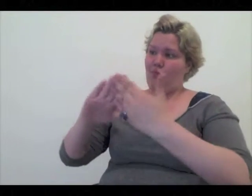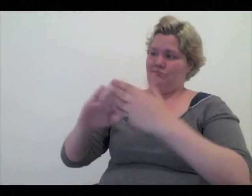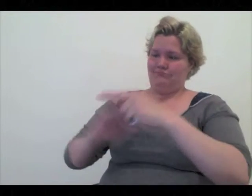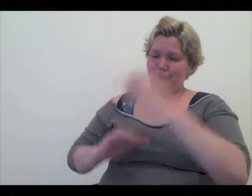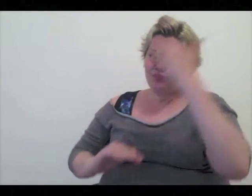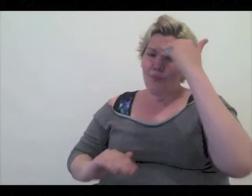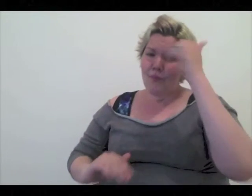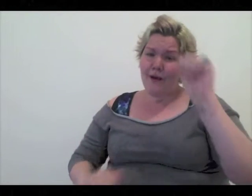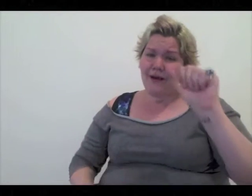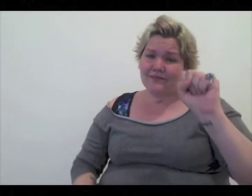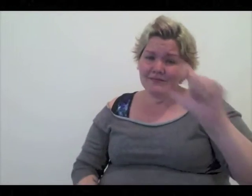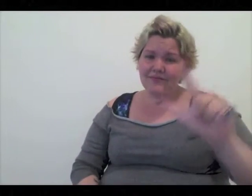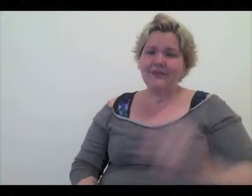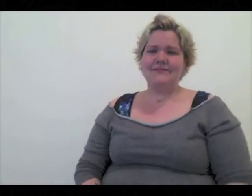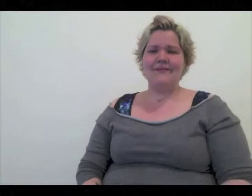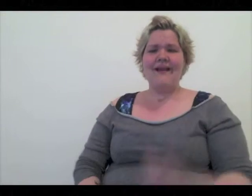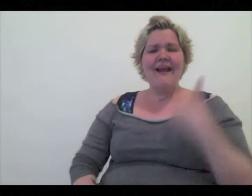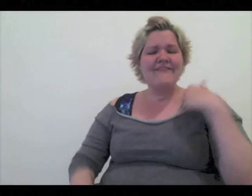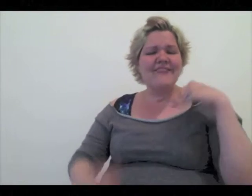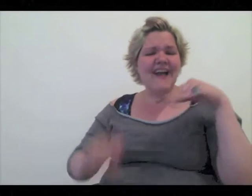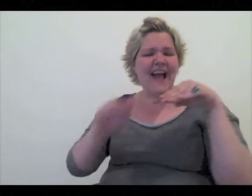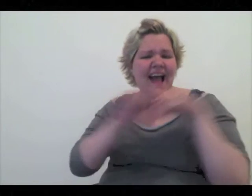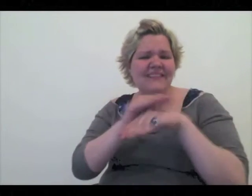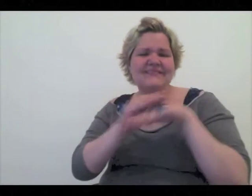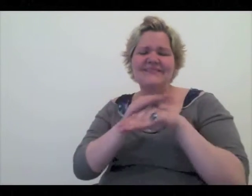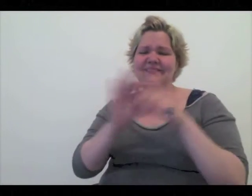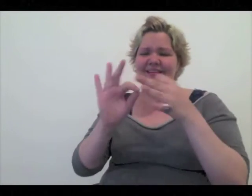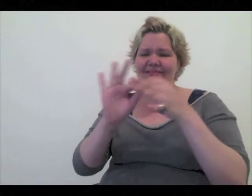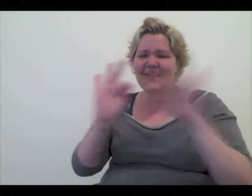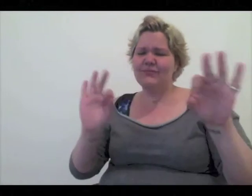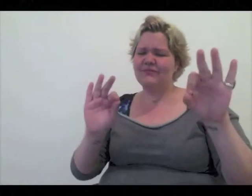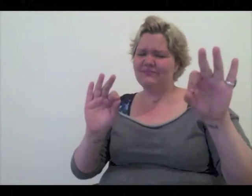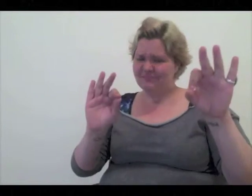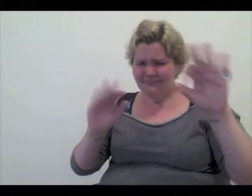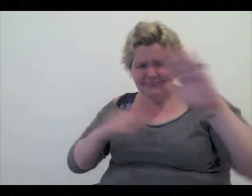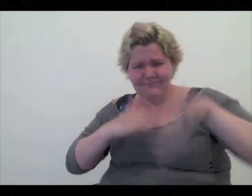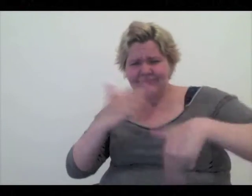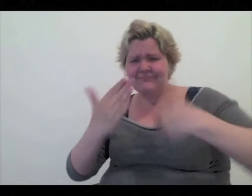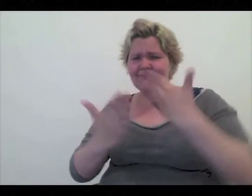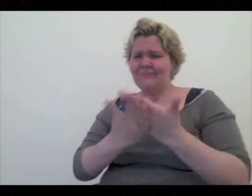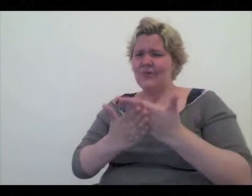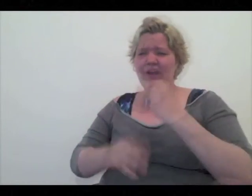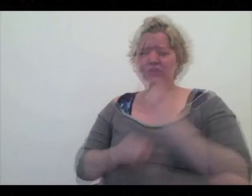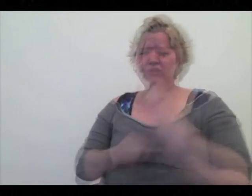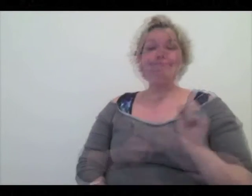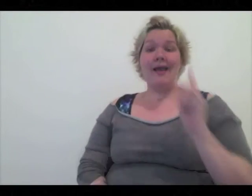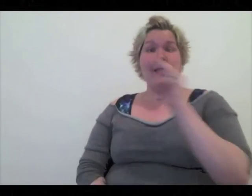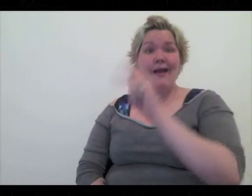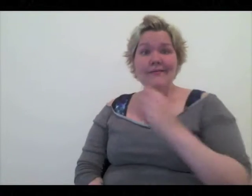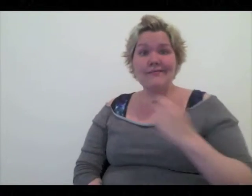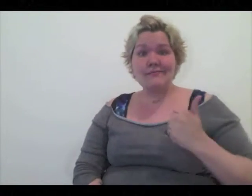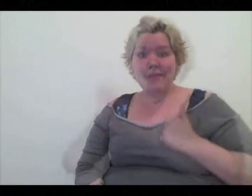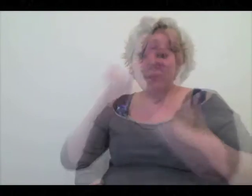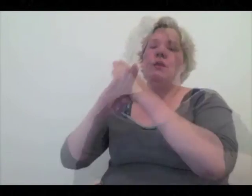for those who use American Sign Language, you have access to your language everywhere and it’s so much more accessible. When I came back to Canada,